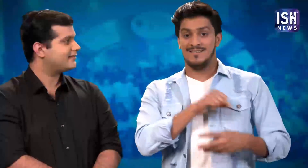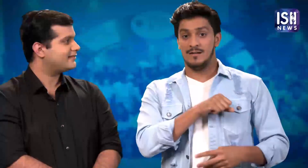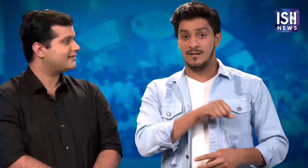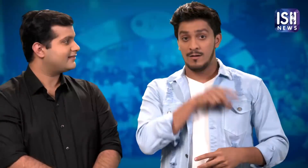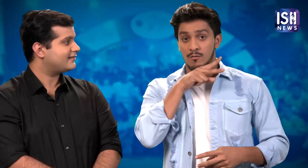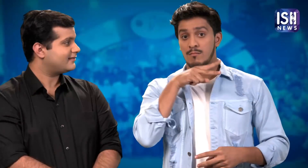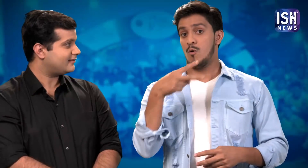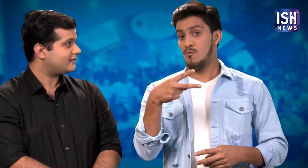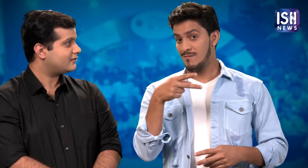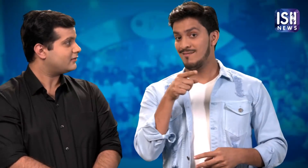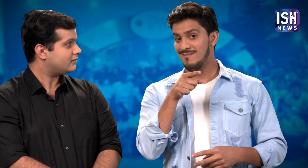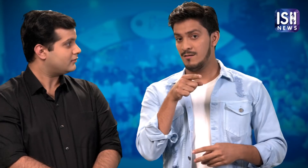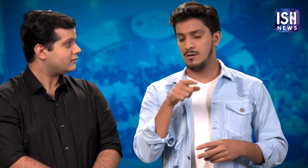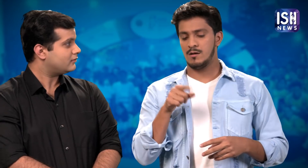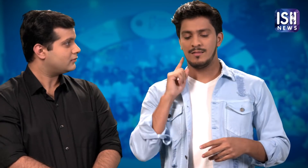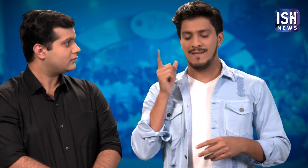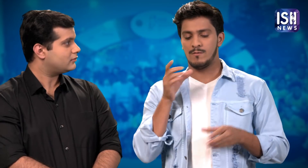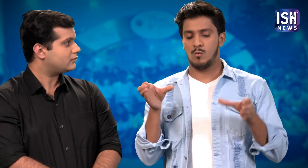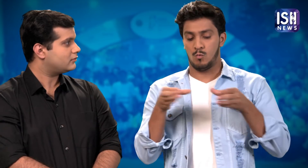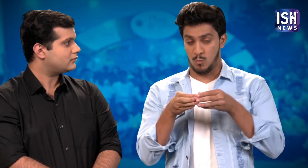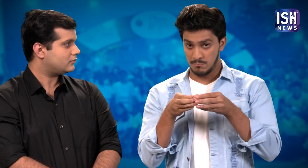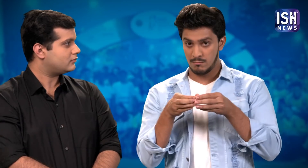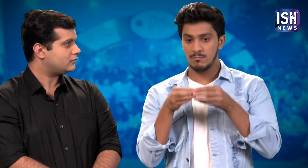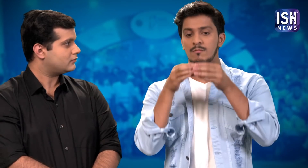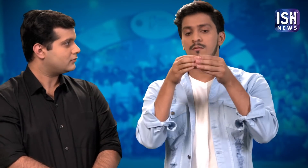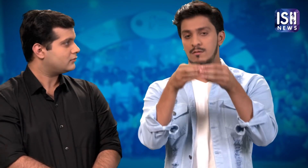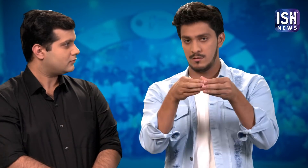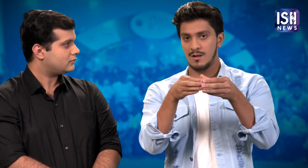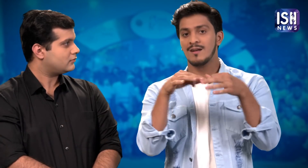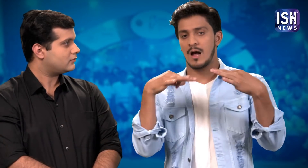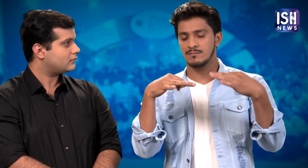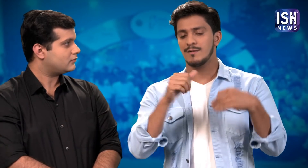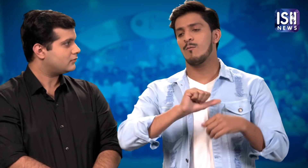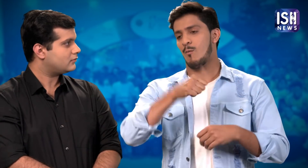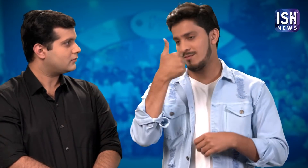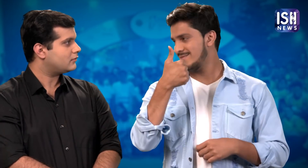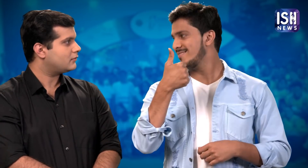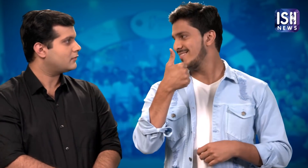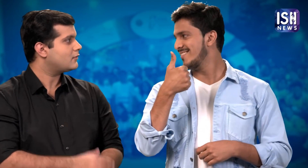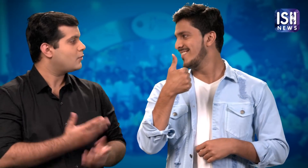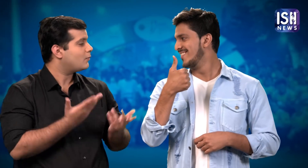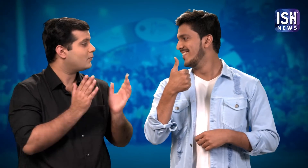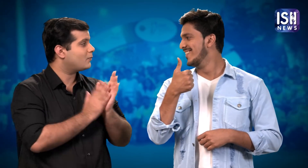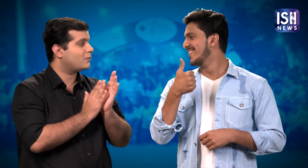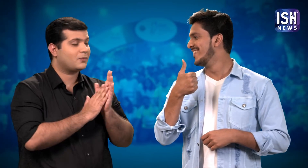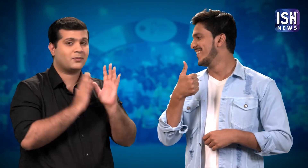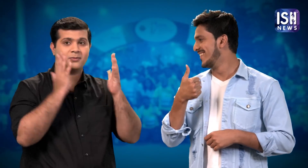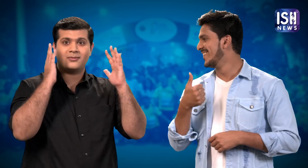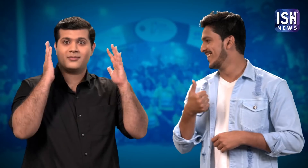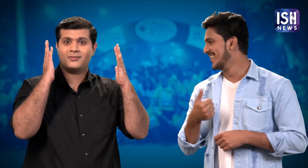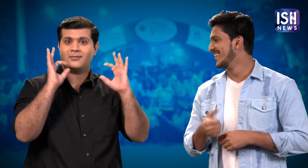our Deaf group won a dance competition and met Remo D'Souza as well. Wow!